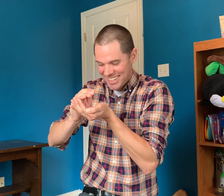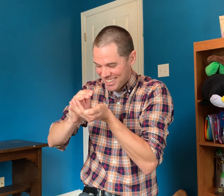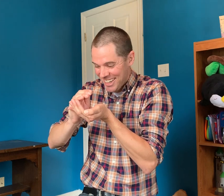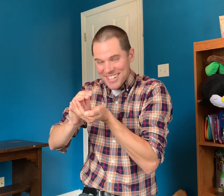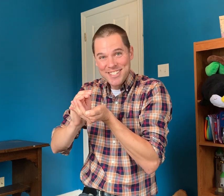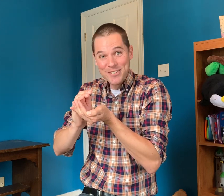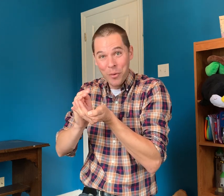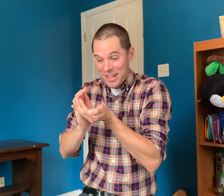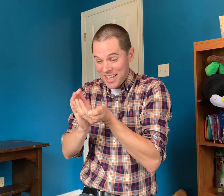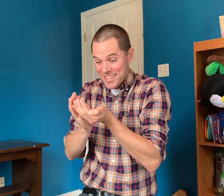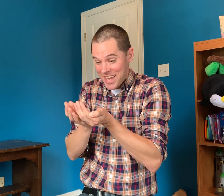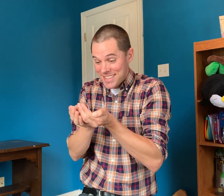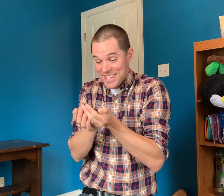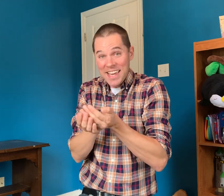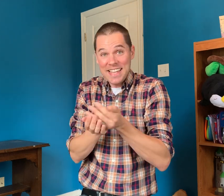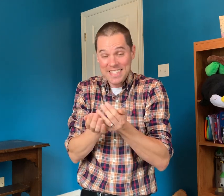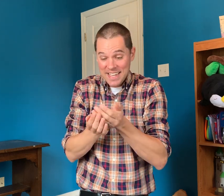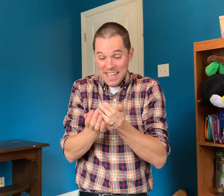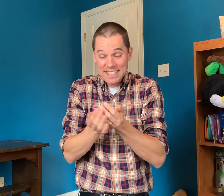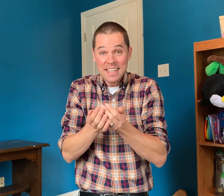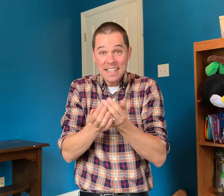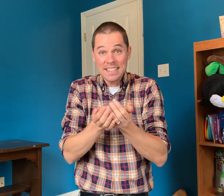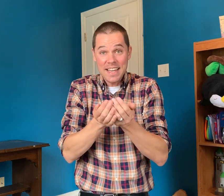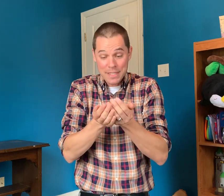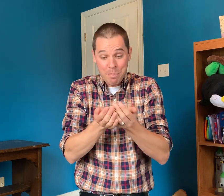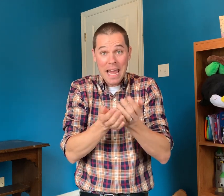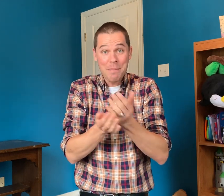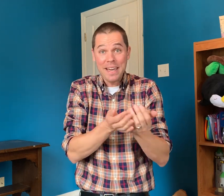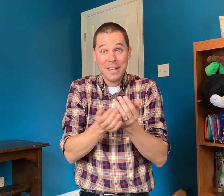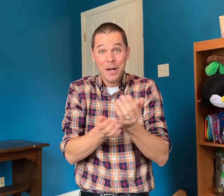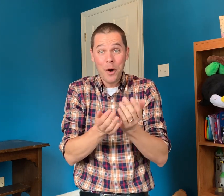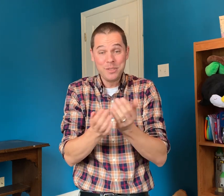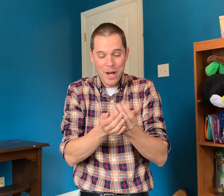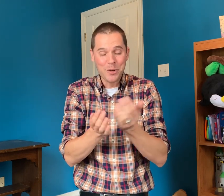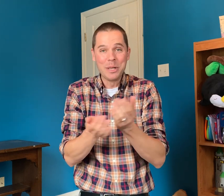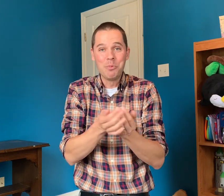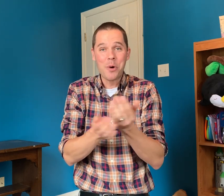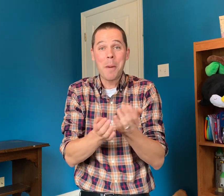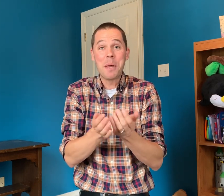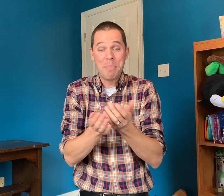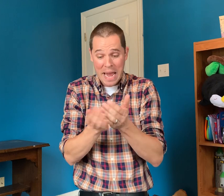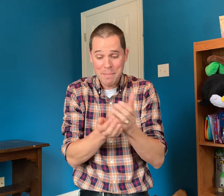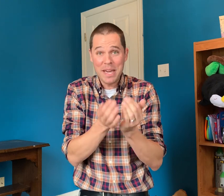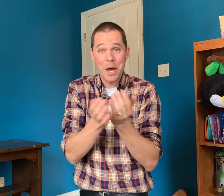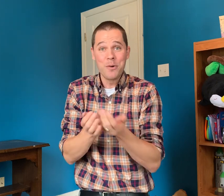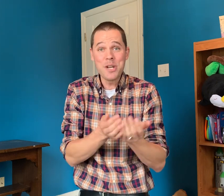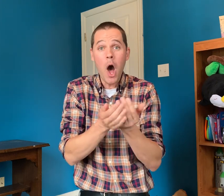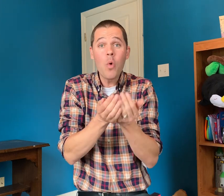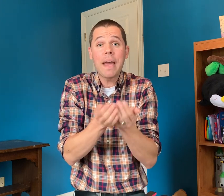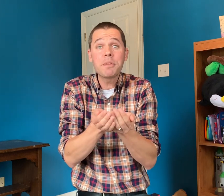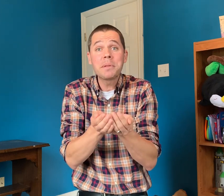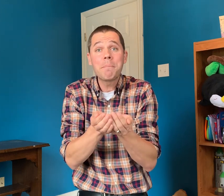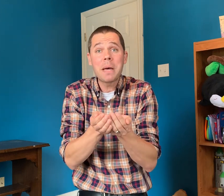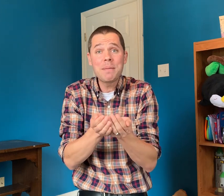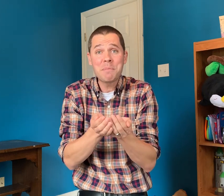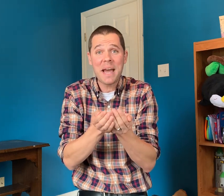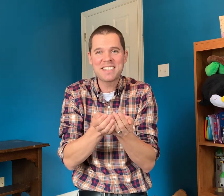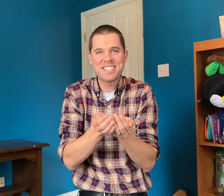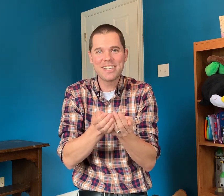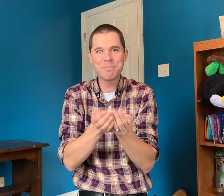Do you know what it is? It's, it's, it's, it's, it's a BABY! Oh no, we woke up the baby! Oh no, we have to put the baby back to sleep!